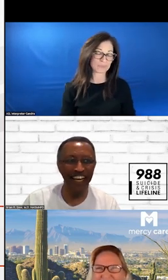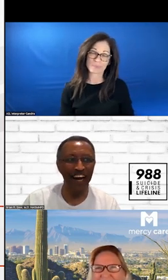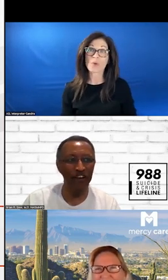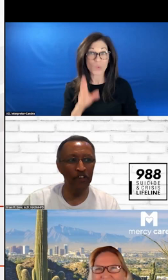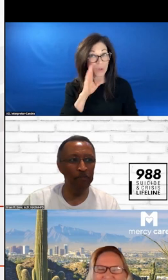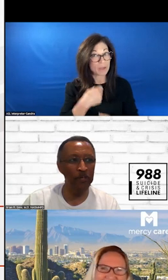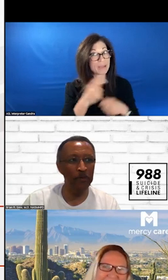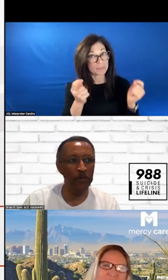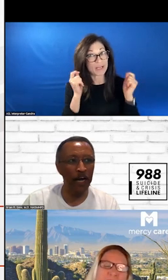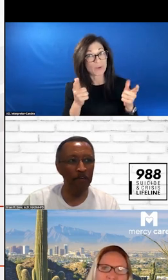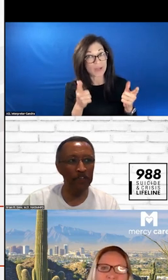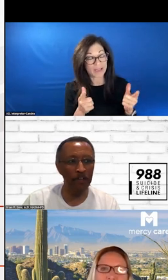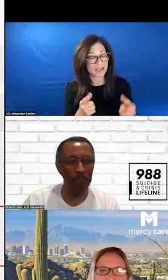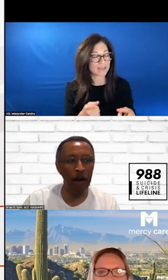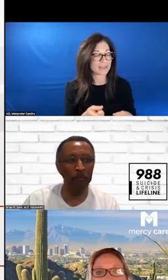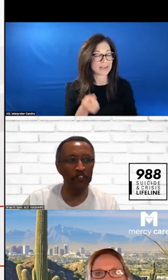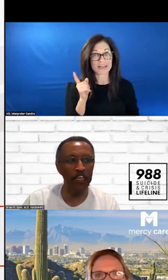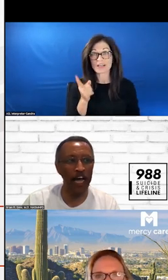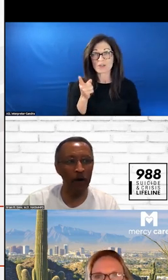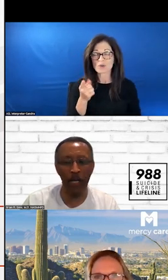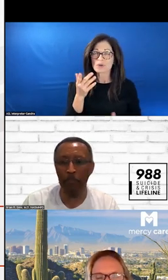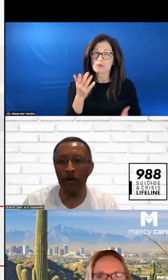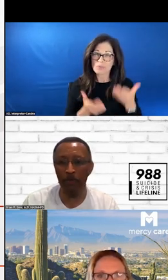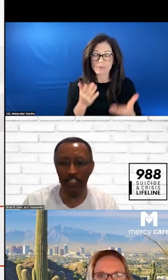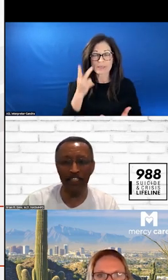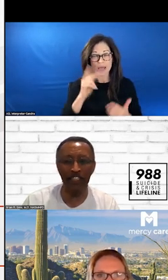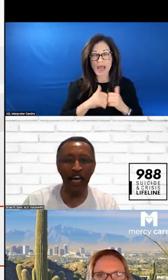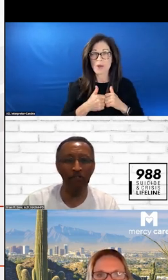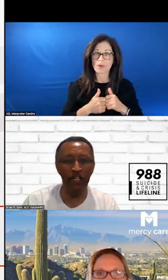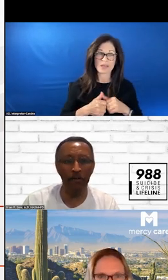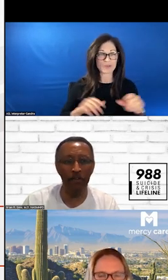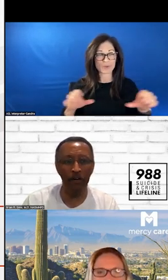QUICK. YOU HAVE SEEN HOW WE OPERATE WITH THIS. IT IS IN THE